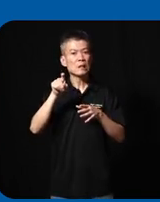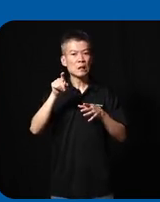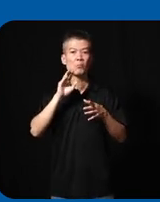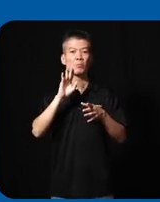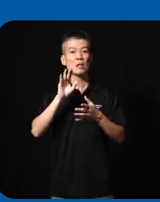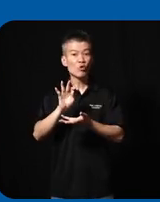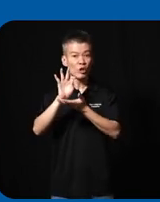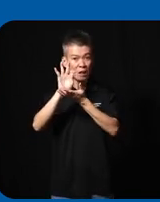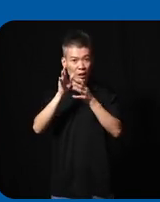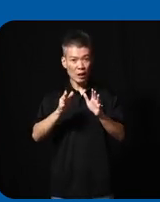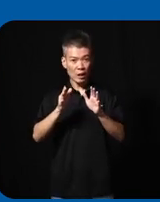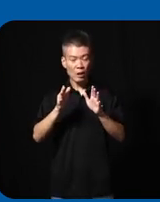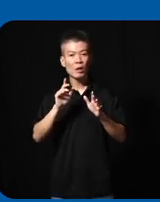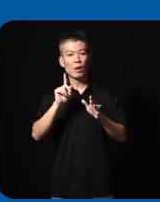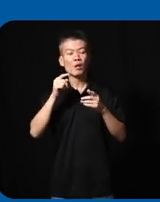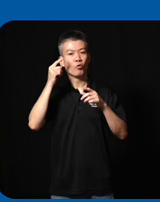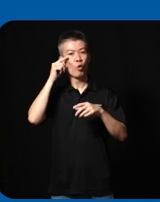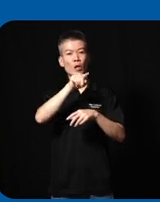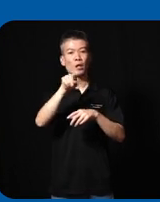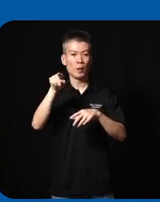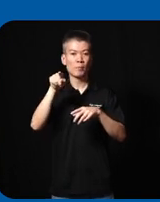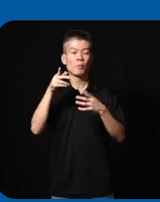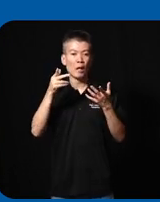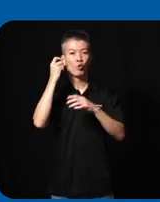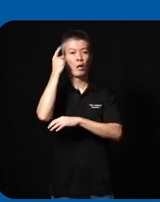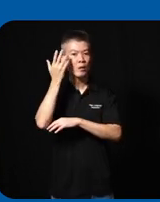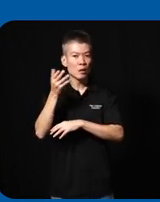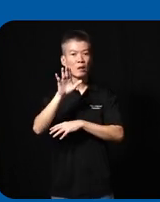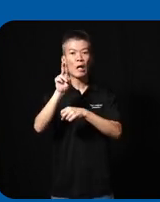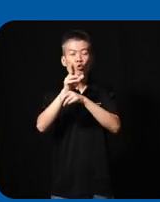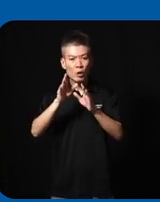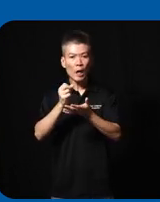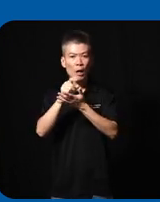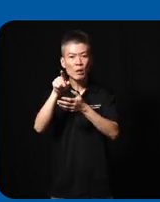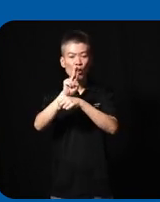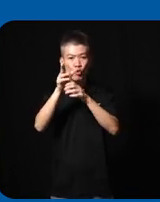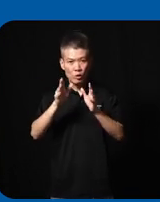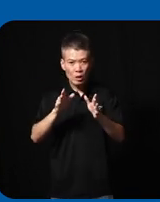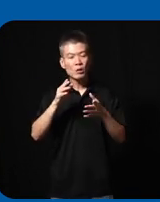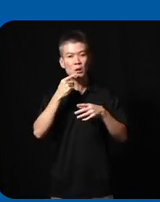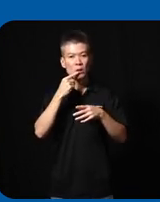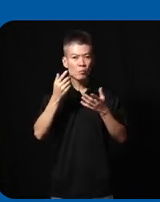facilitators in order for them to understand their user help their users articulate what